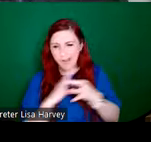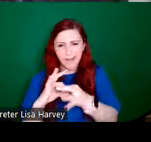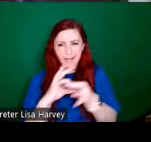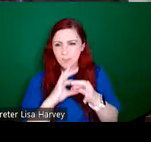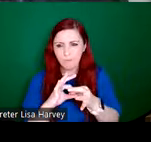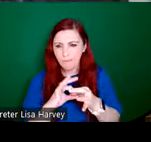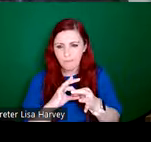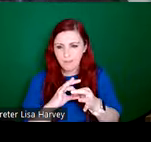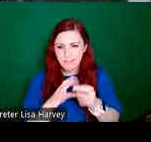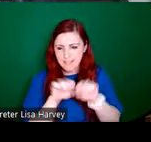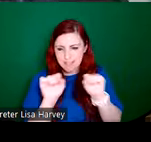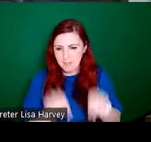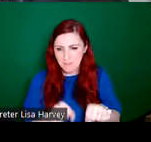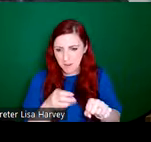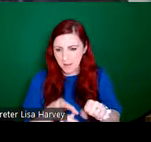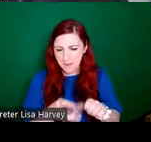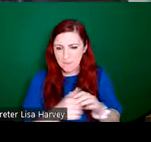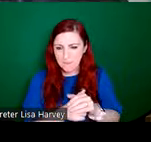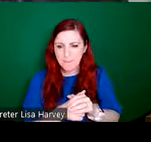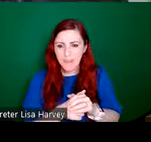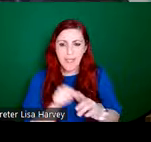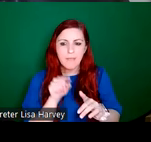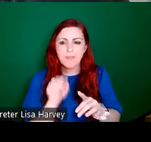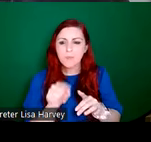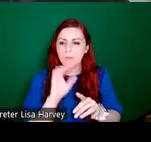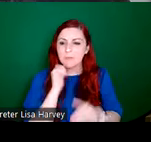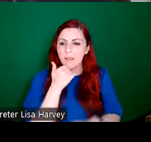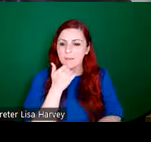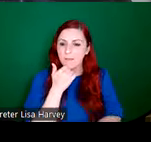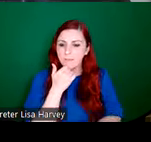of course, was against the backdrop of the Horace Plunkett's cooperative